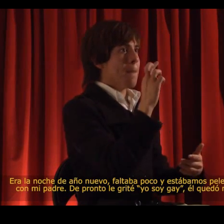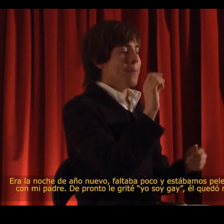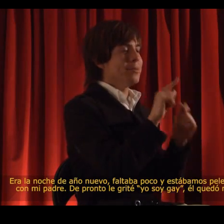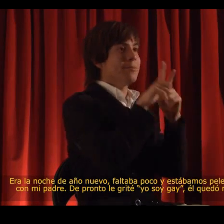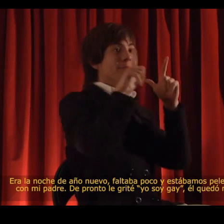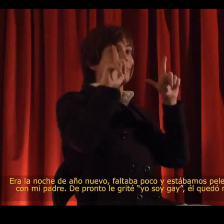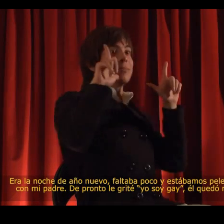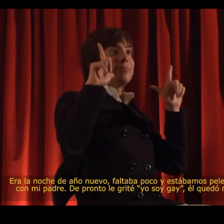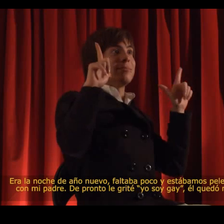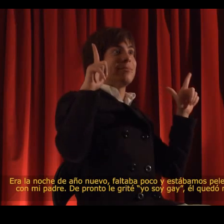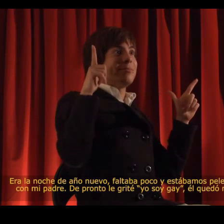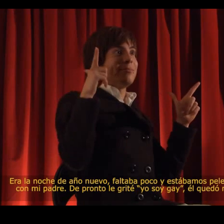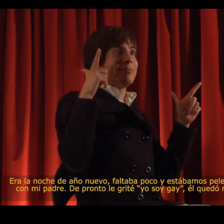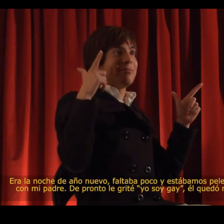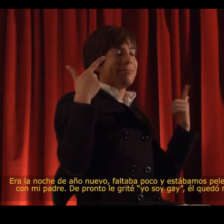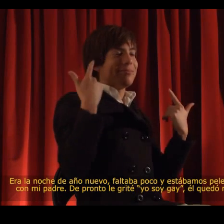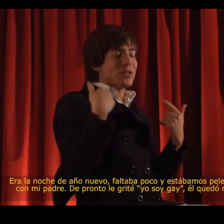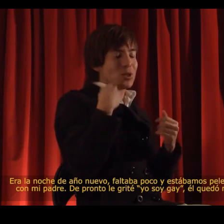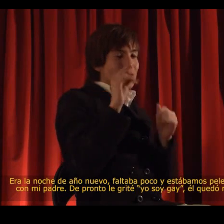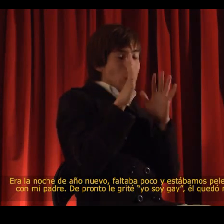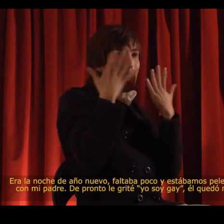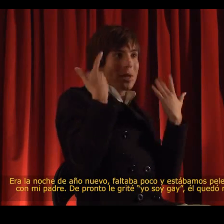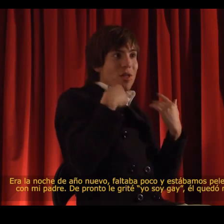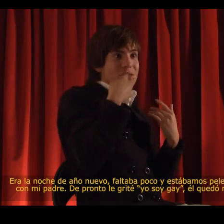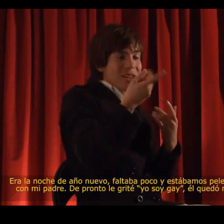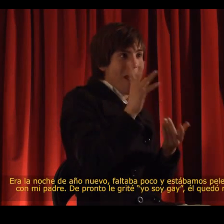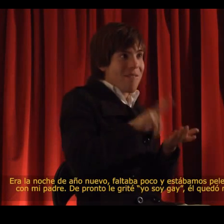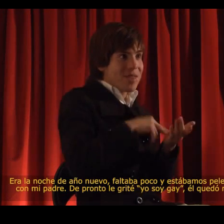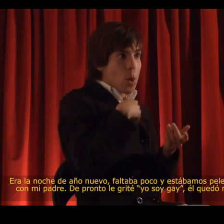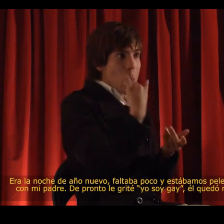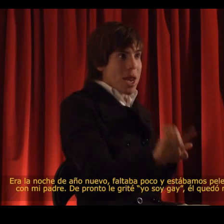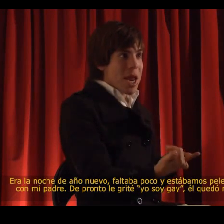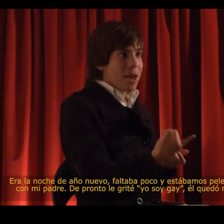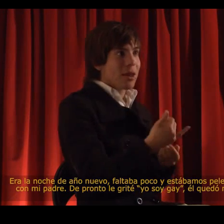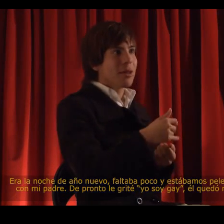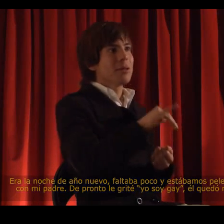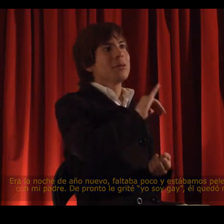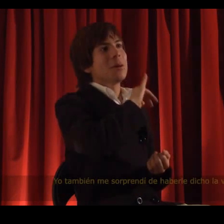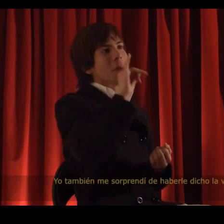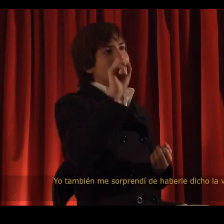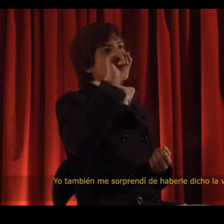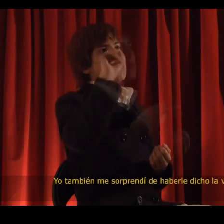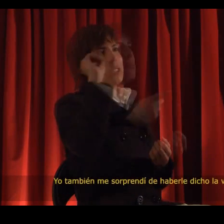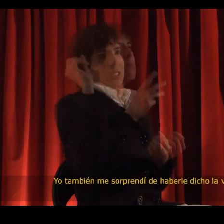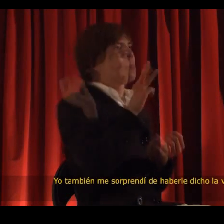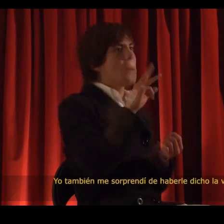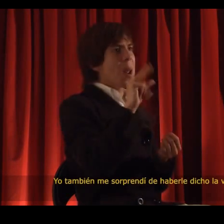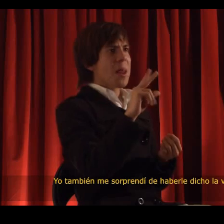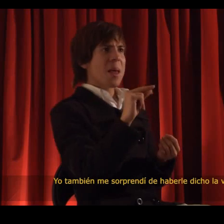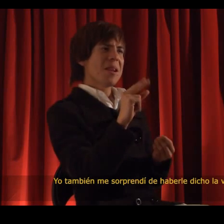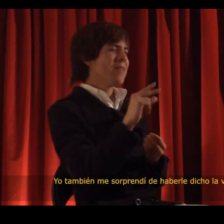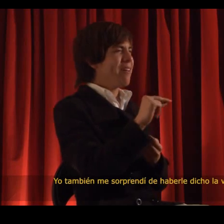My dad was very surprised. I was also surprised that I had told him the truth that I was gay.